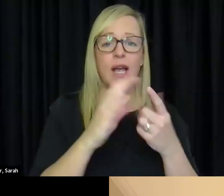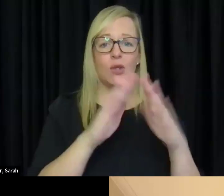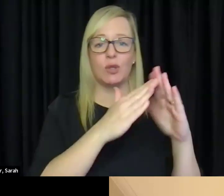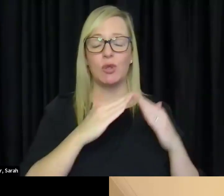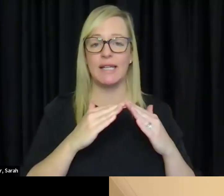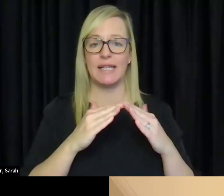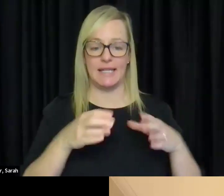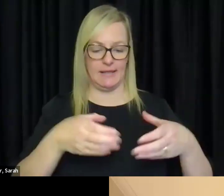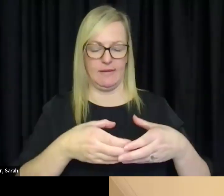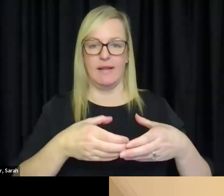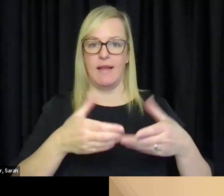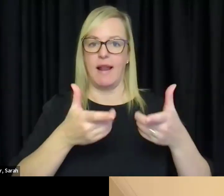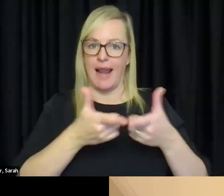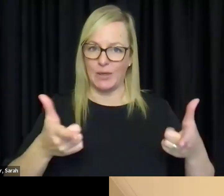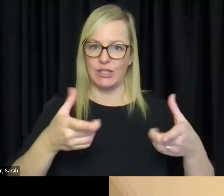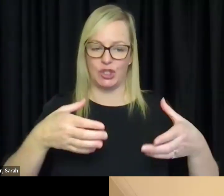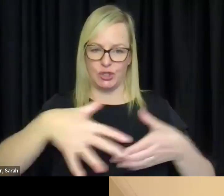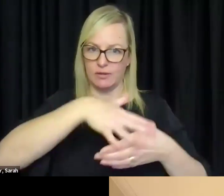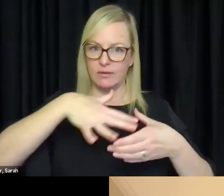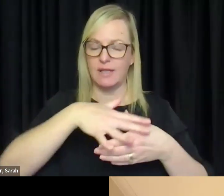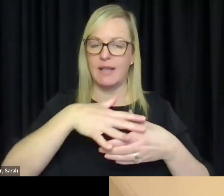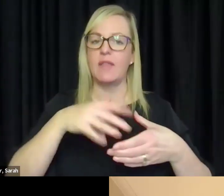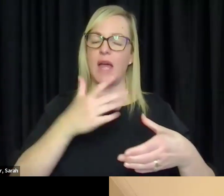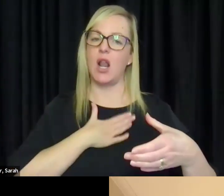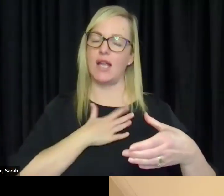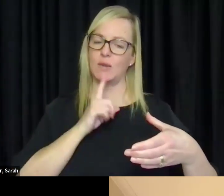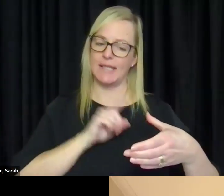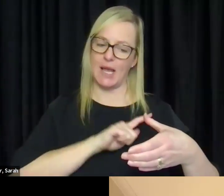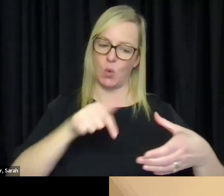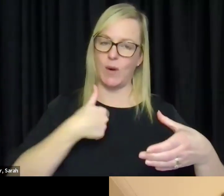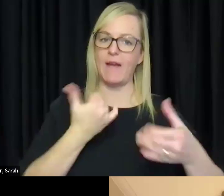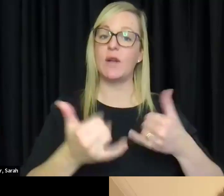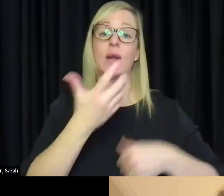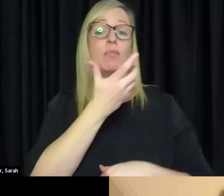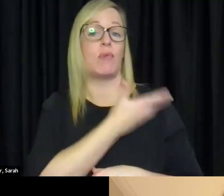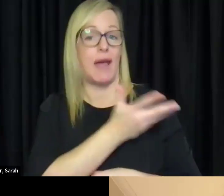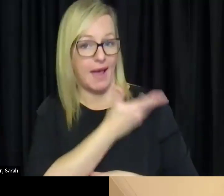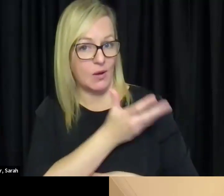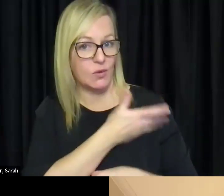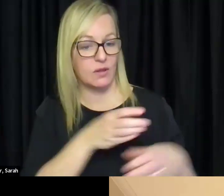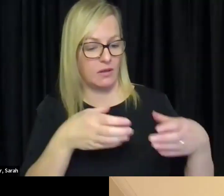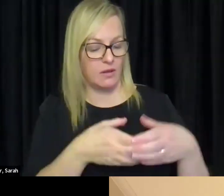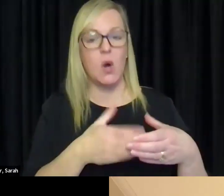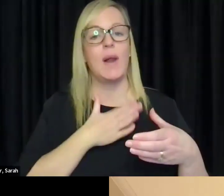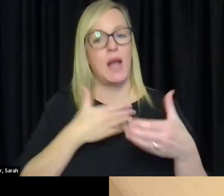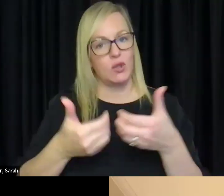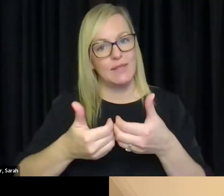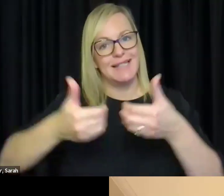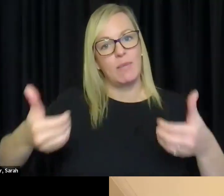their own language they like to, I guess, feel really proud of that and separate themselves